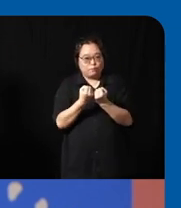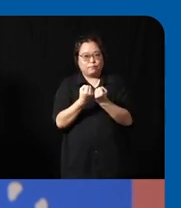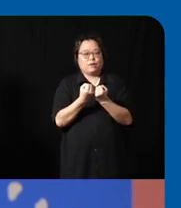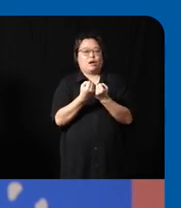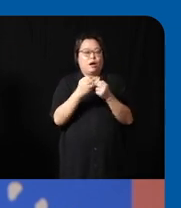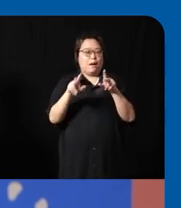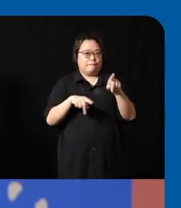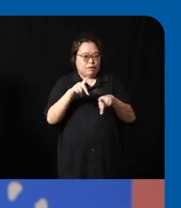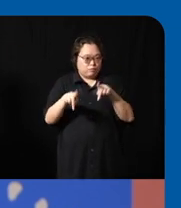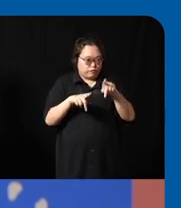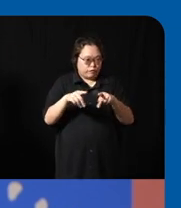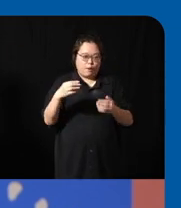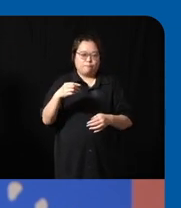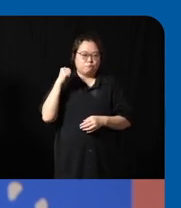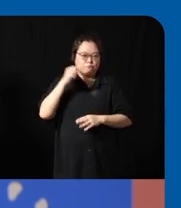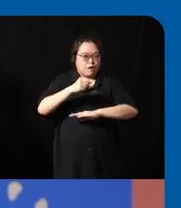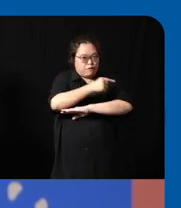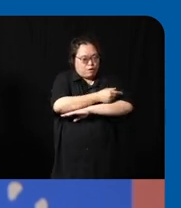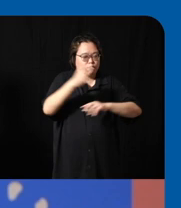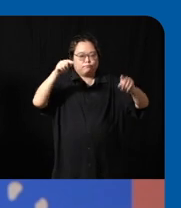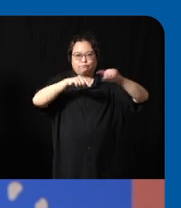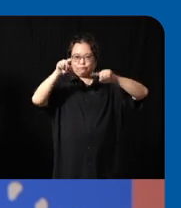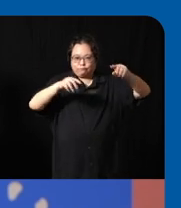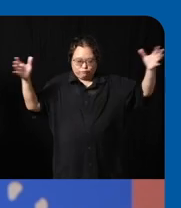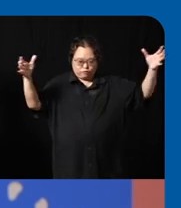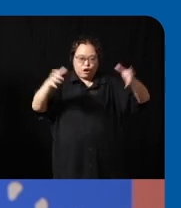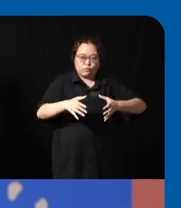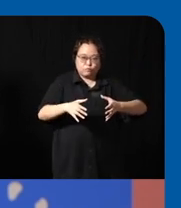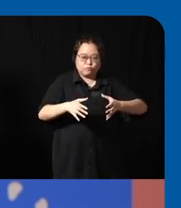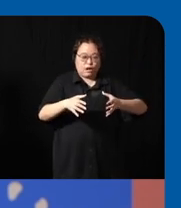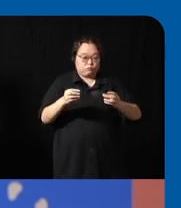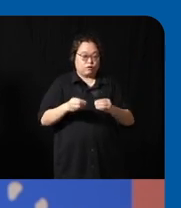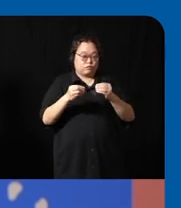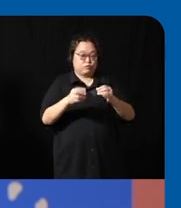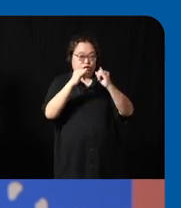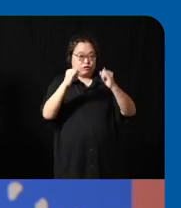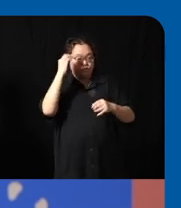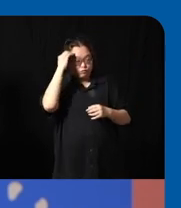different backgrounds can contribute their own uh industry knowledge and we can use some AI